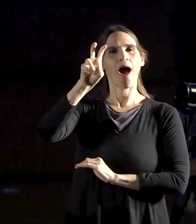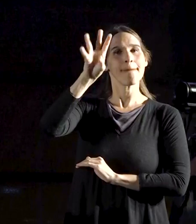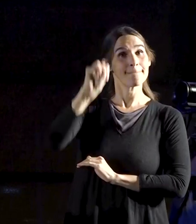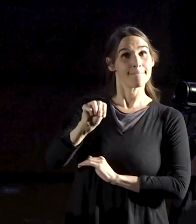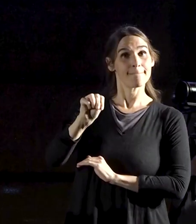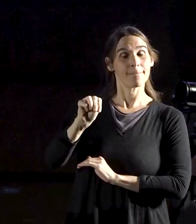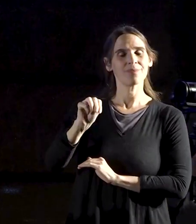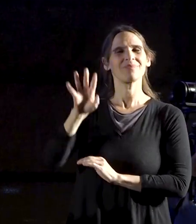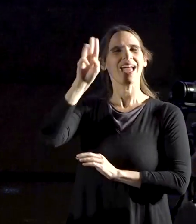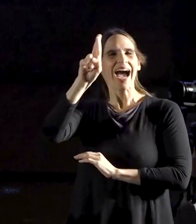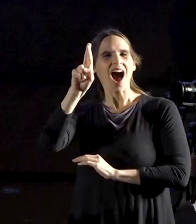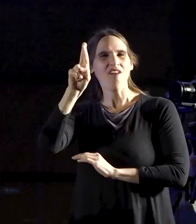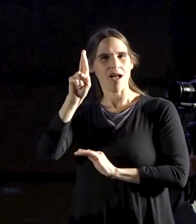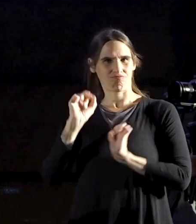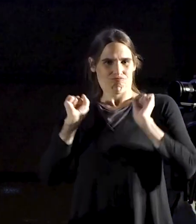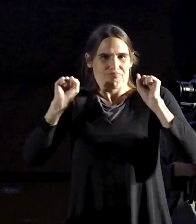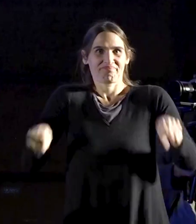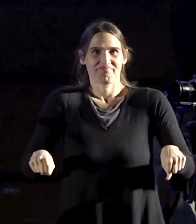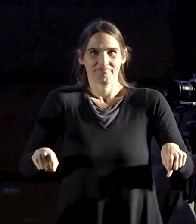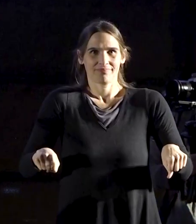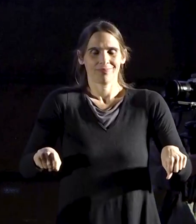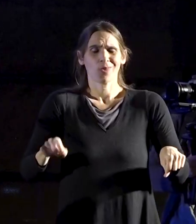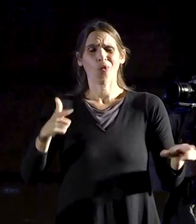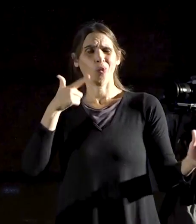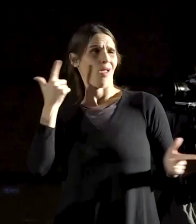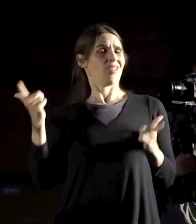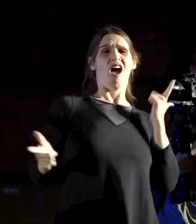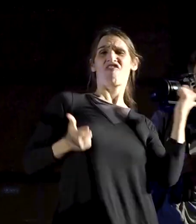When Rehoboam came to power, he publicly bragged: